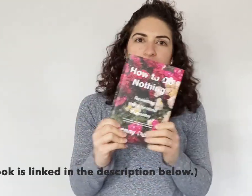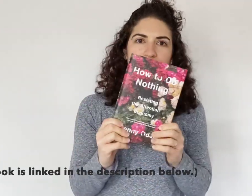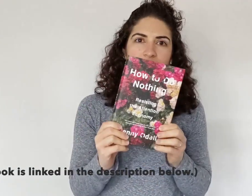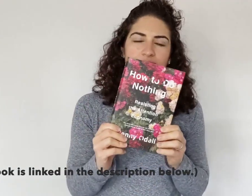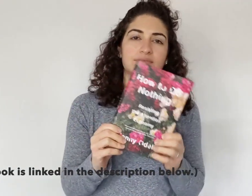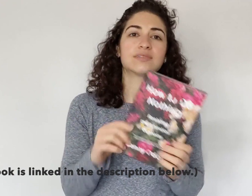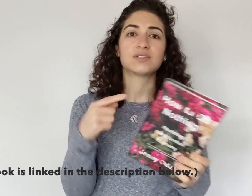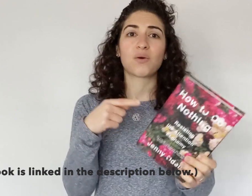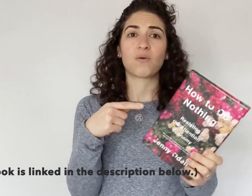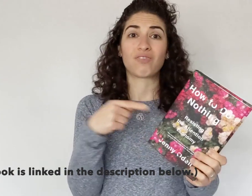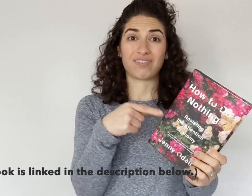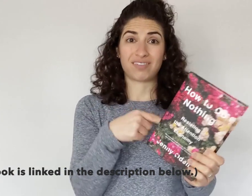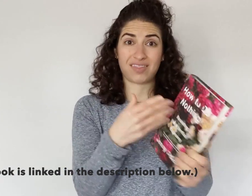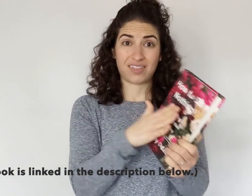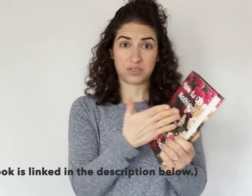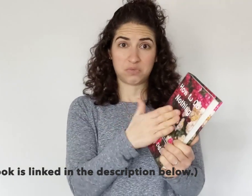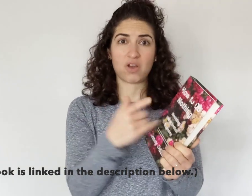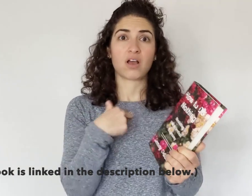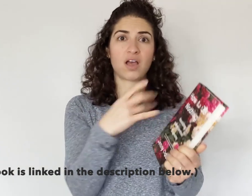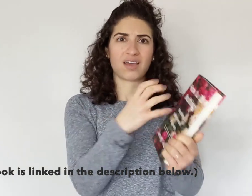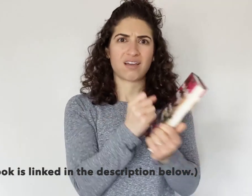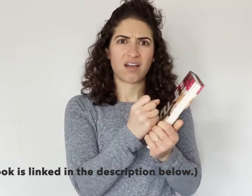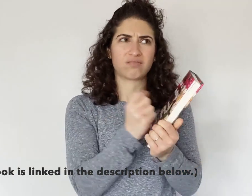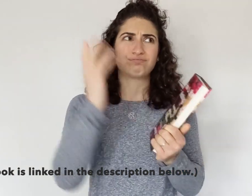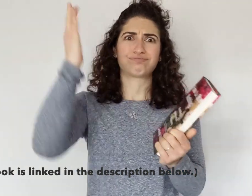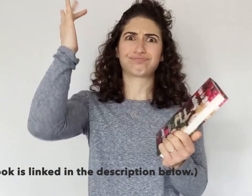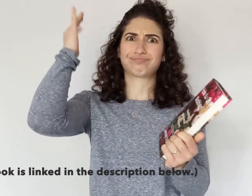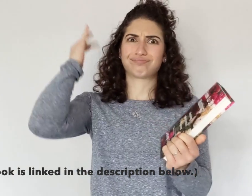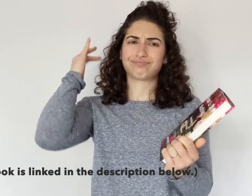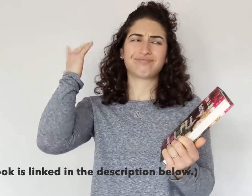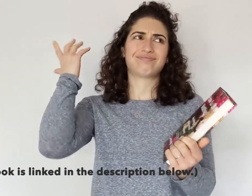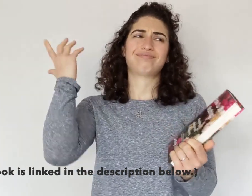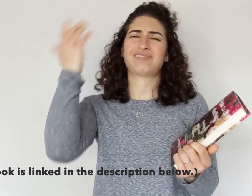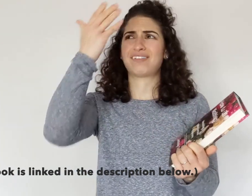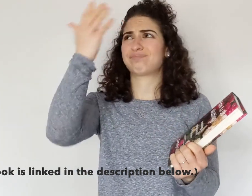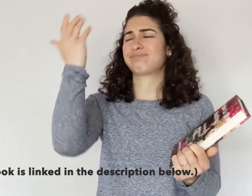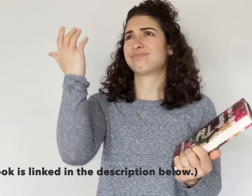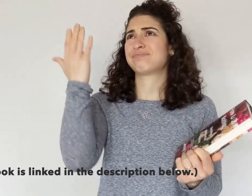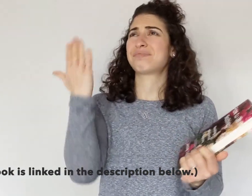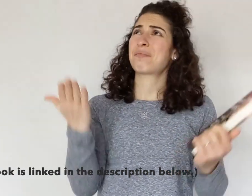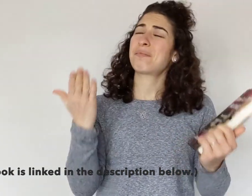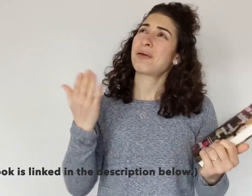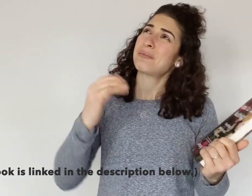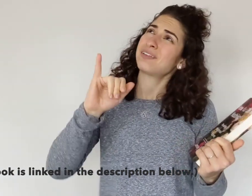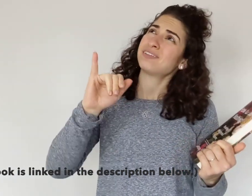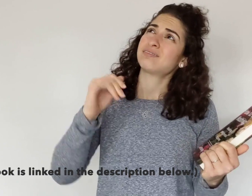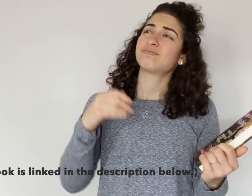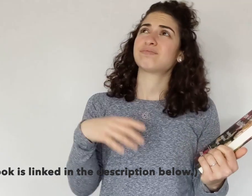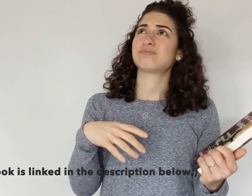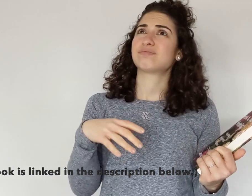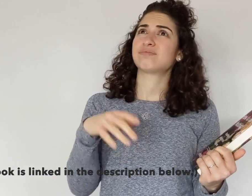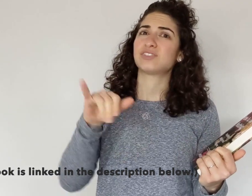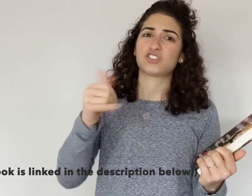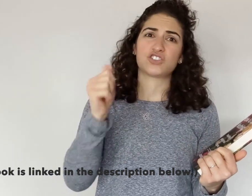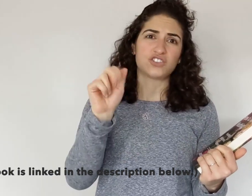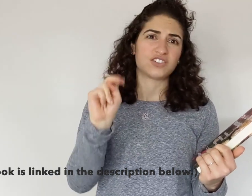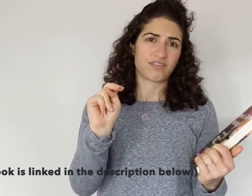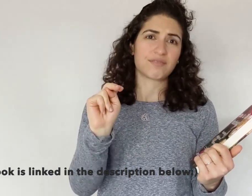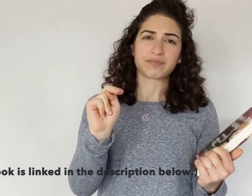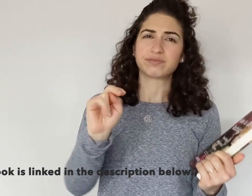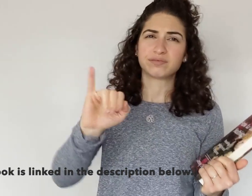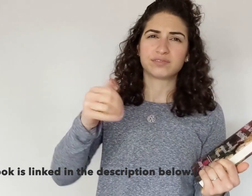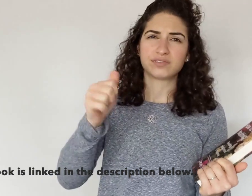So this book, I got a while ago, maybe it was January?